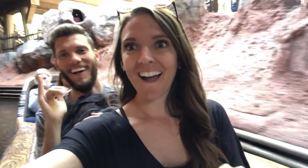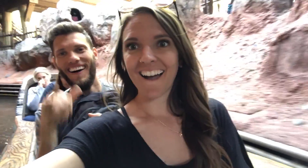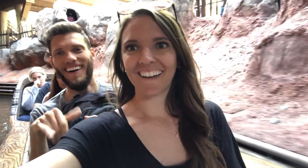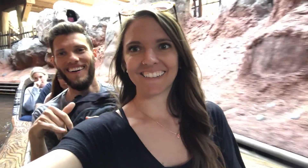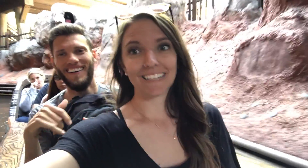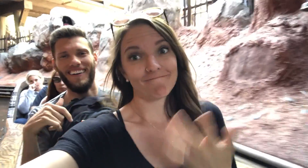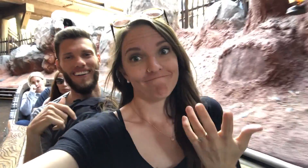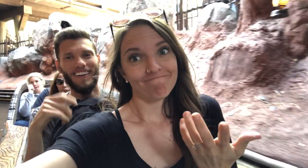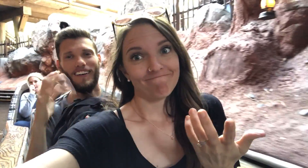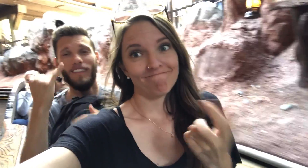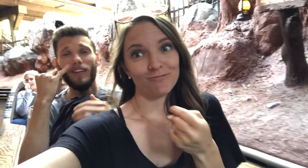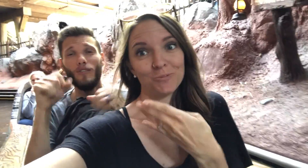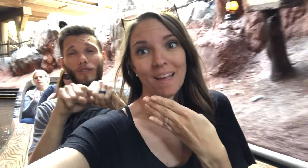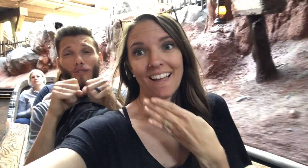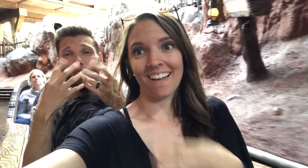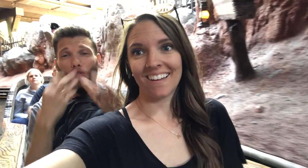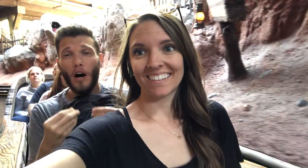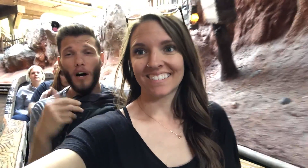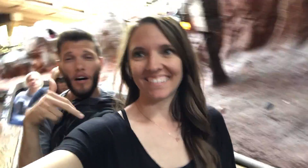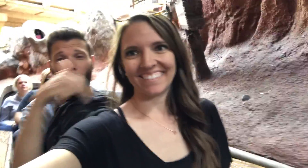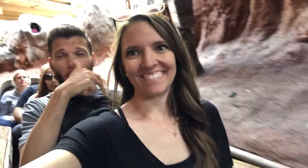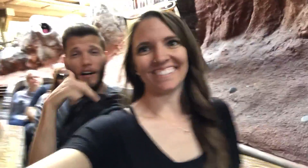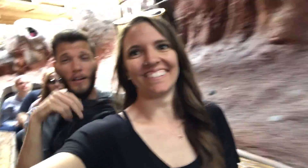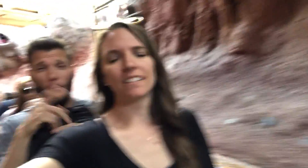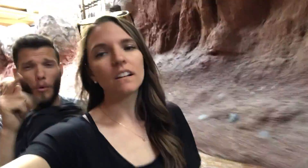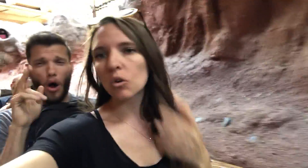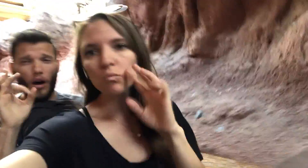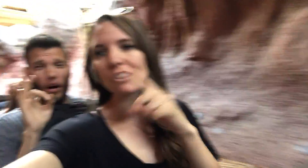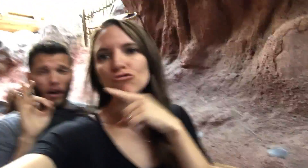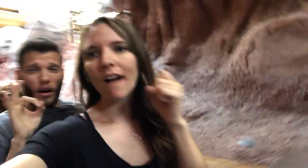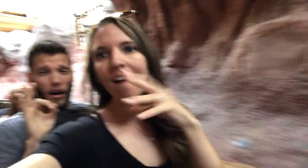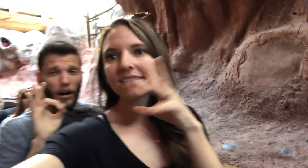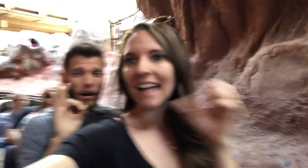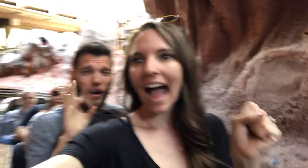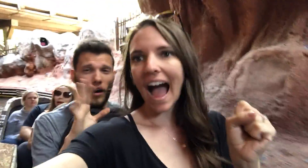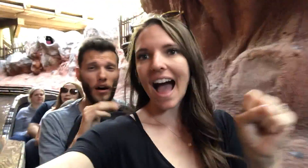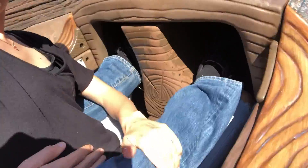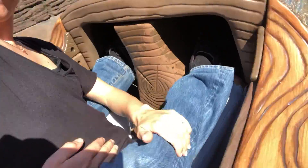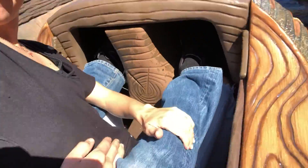Imagine if your shoes are wet and you have to walk around. They will dry fast.